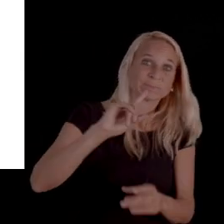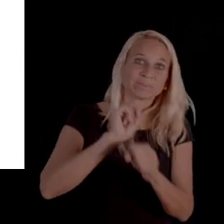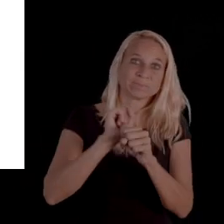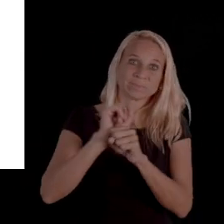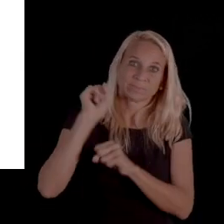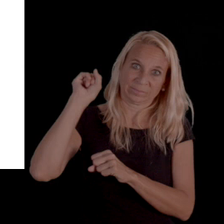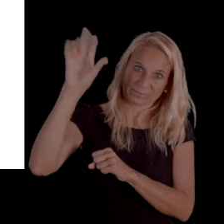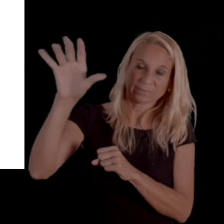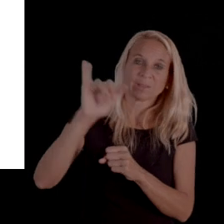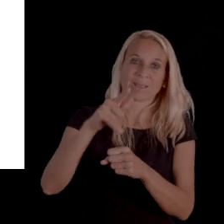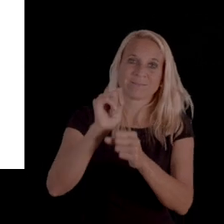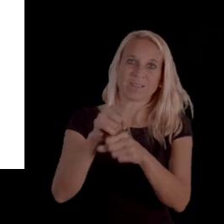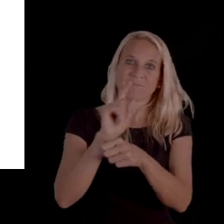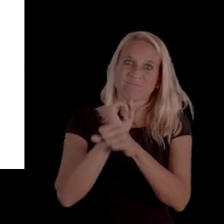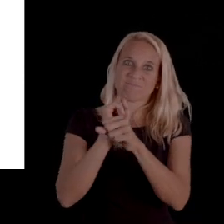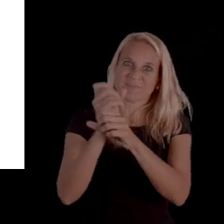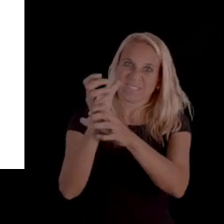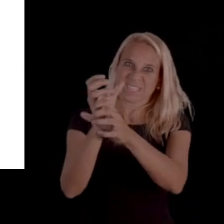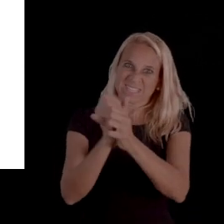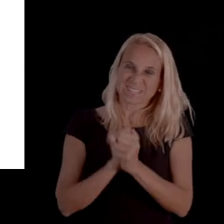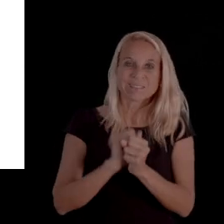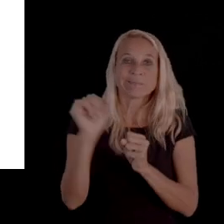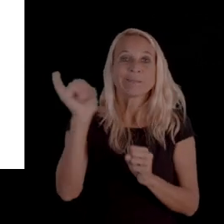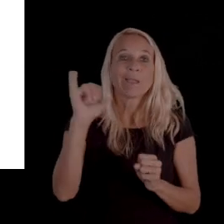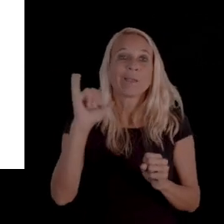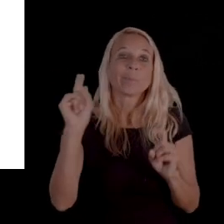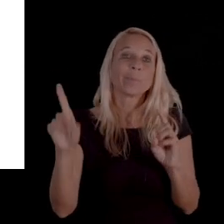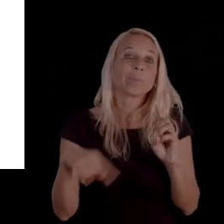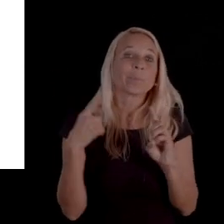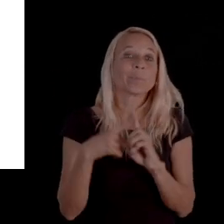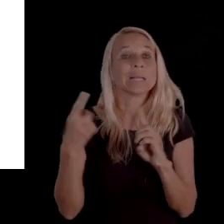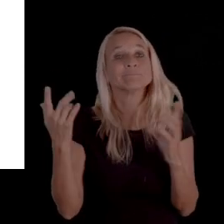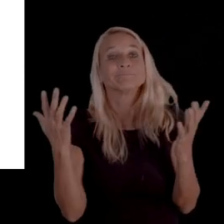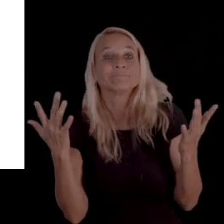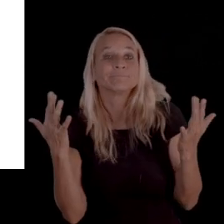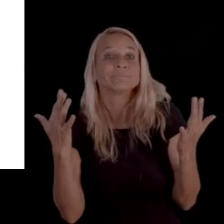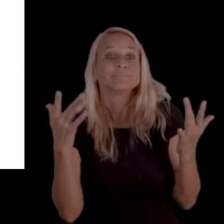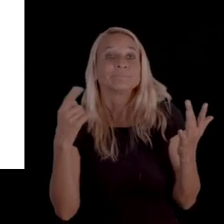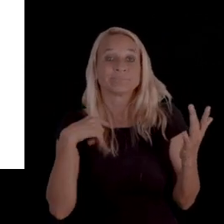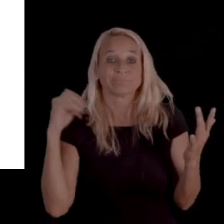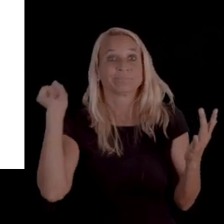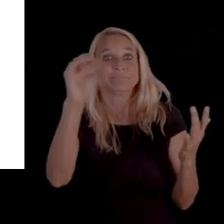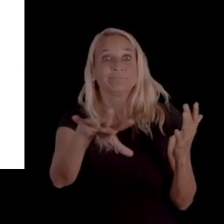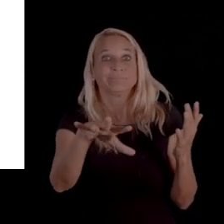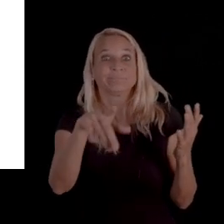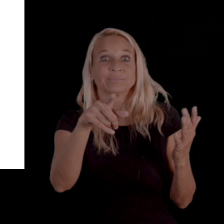so you can actually ship information so you can actually get like when it was submitted